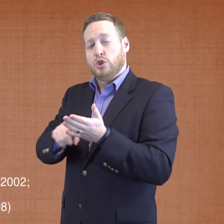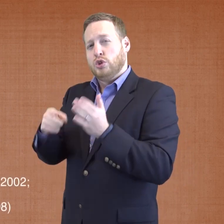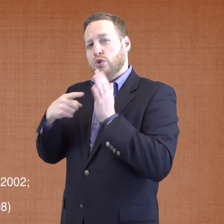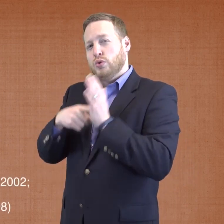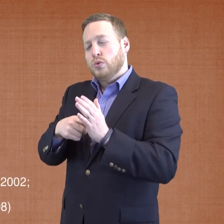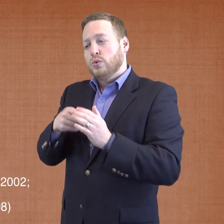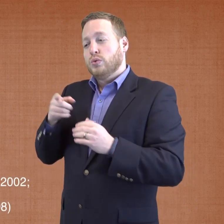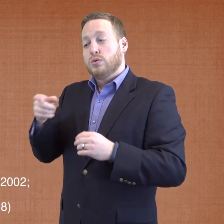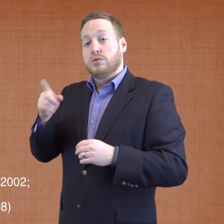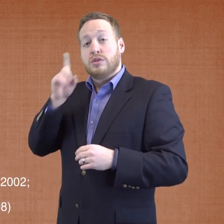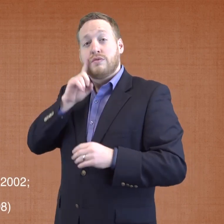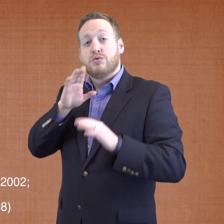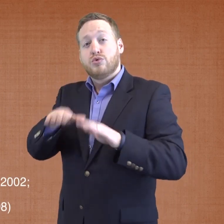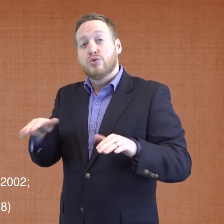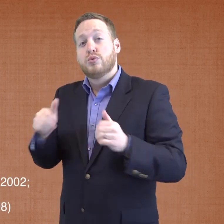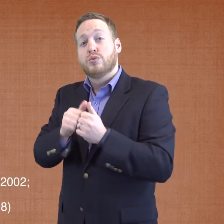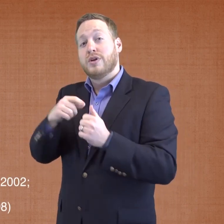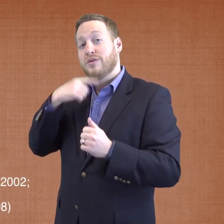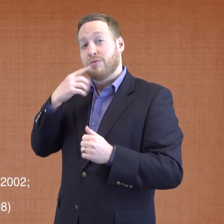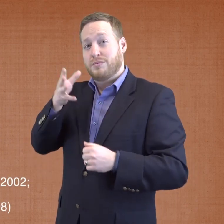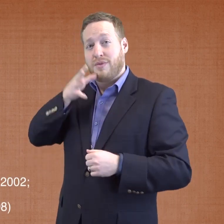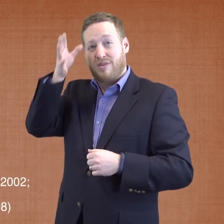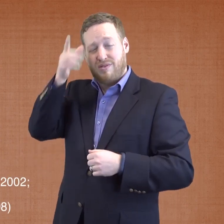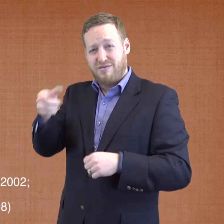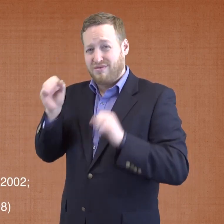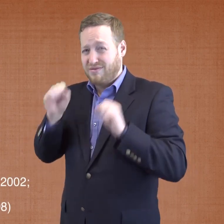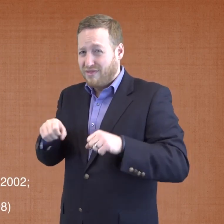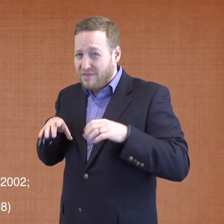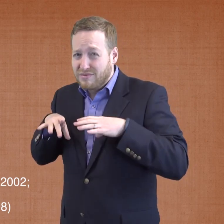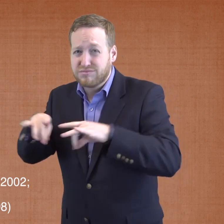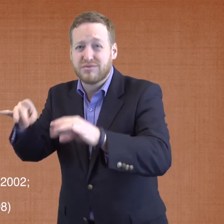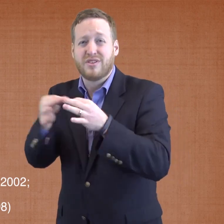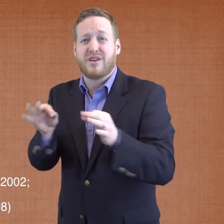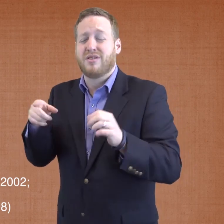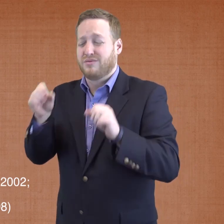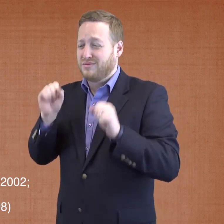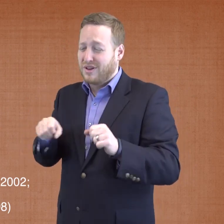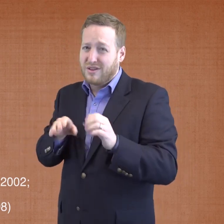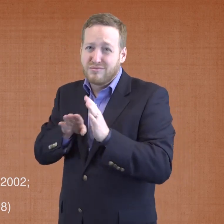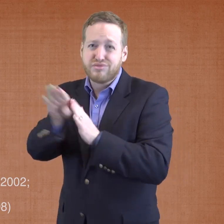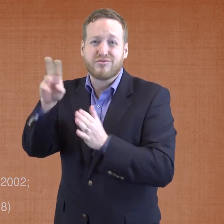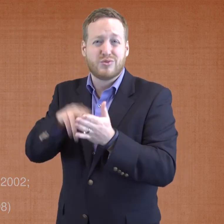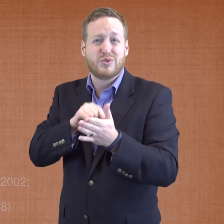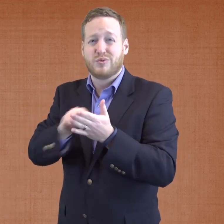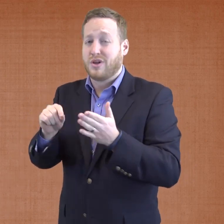Research shows that Deaf children of hearing parents can successfully acquire language and develop literacy